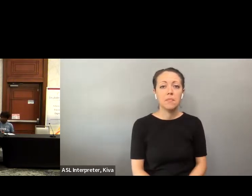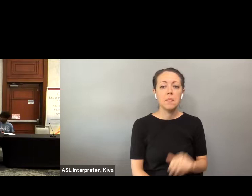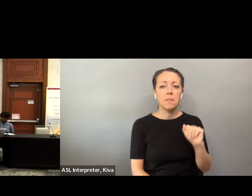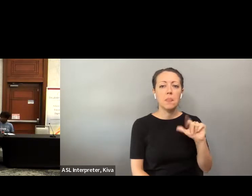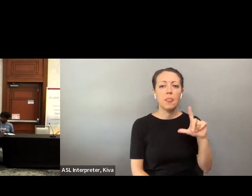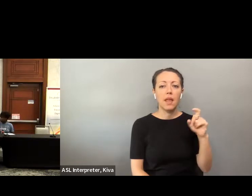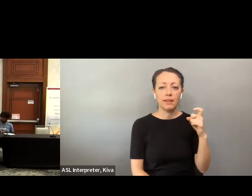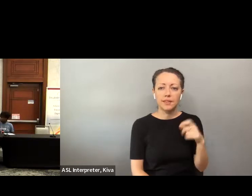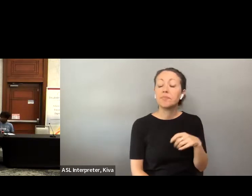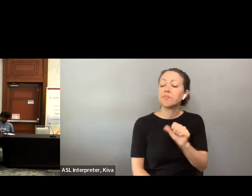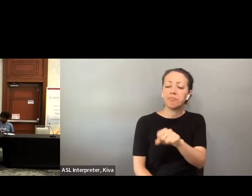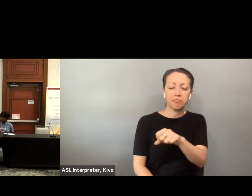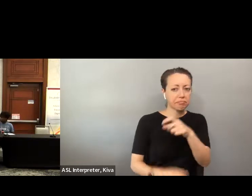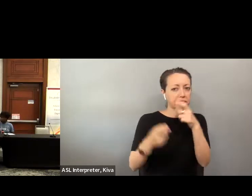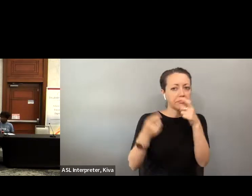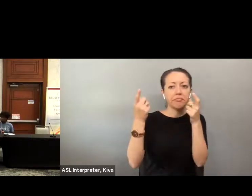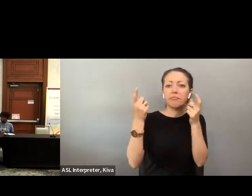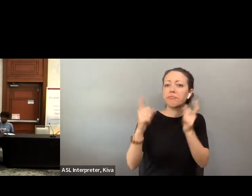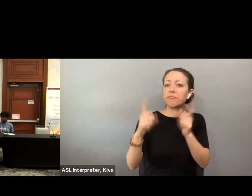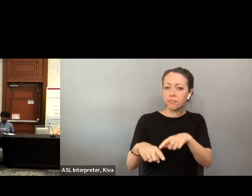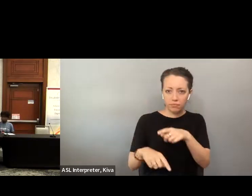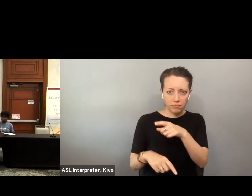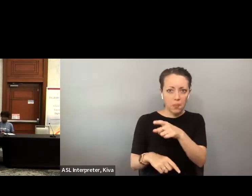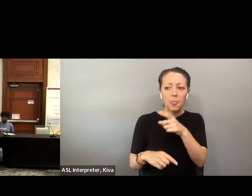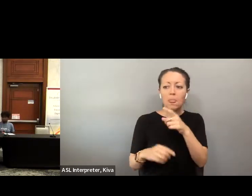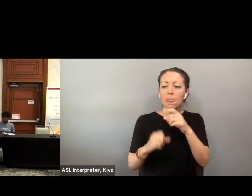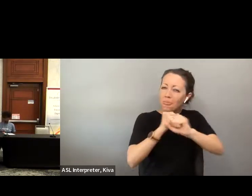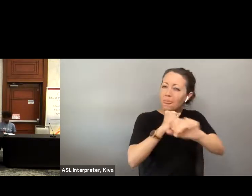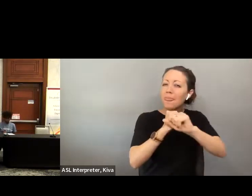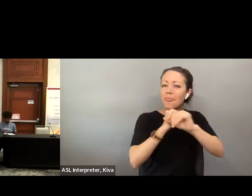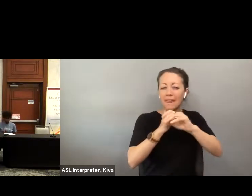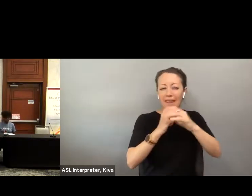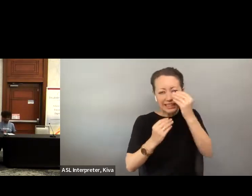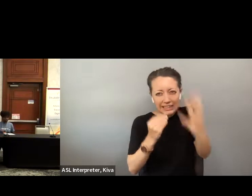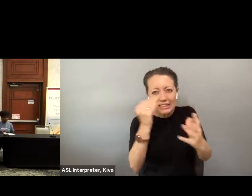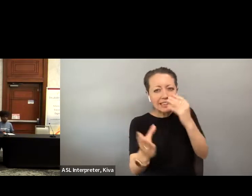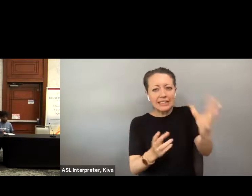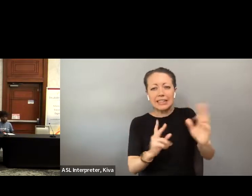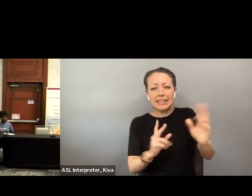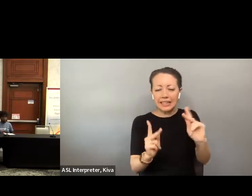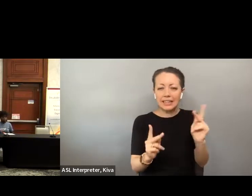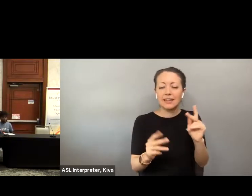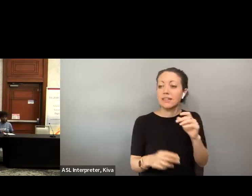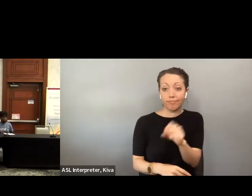Okay. I I would. I agree completely about the need for for outreach. » I agree completely about the